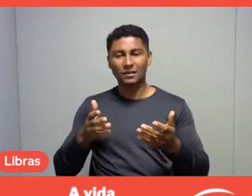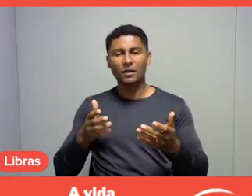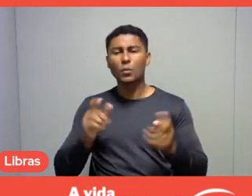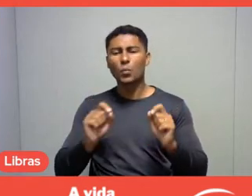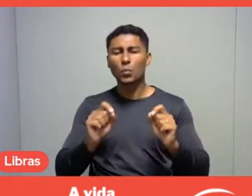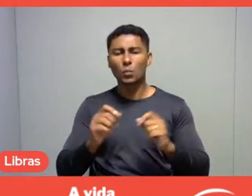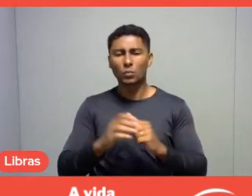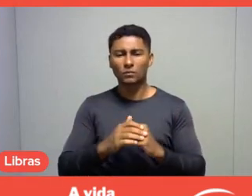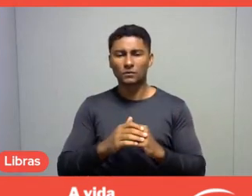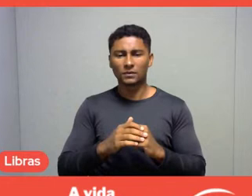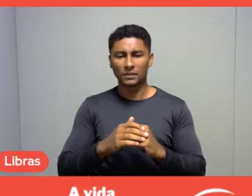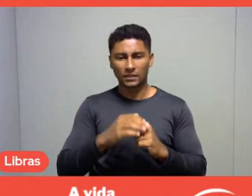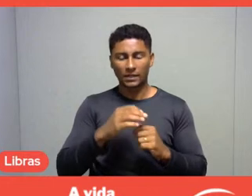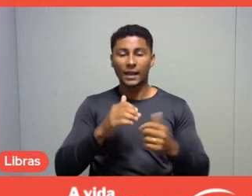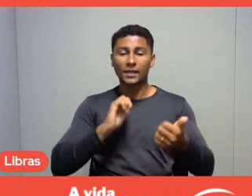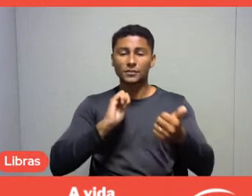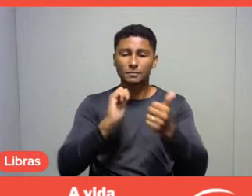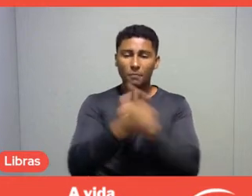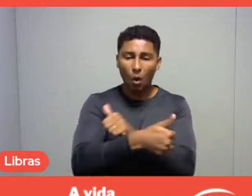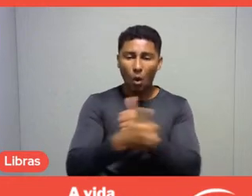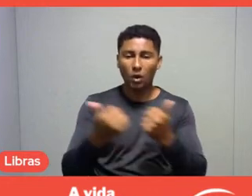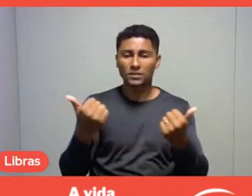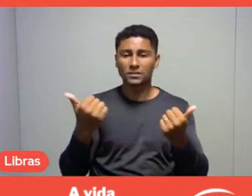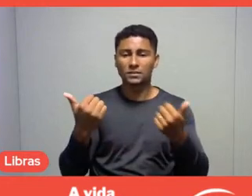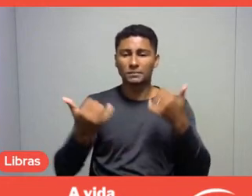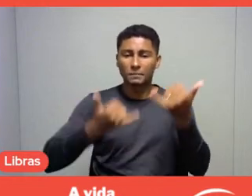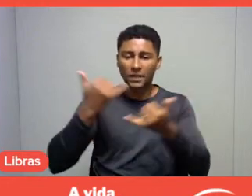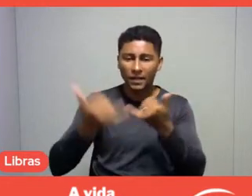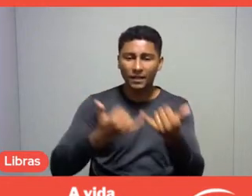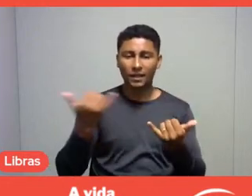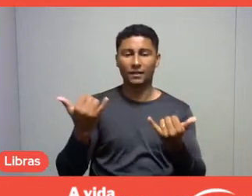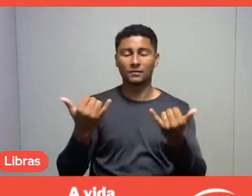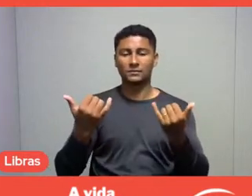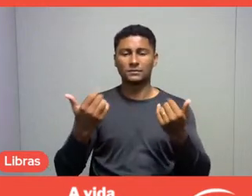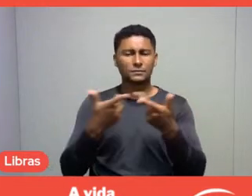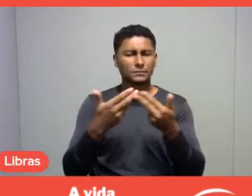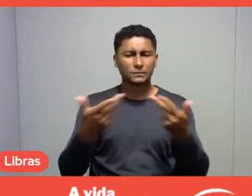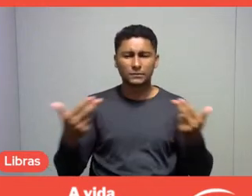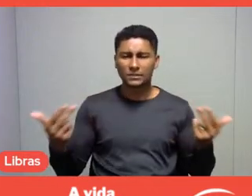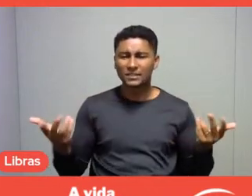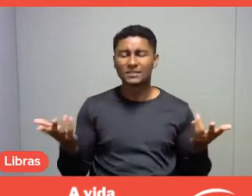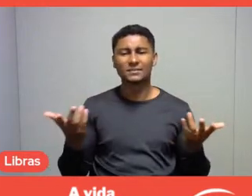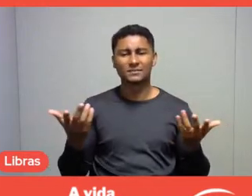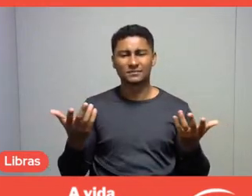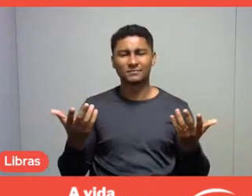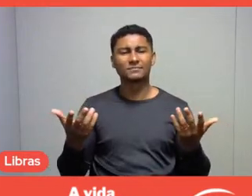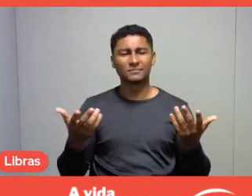sport, making leisure habits, consciousness, sport, the ludic have meaning.